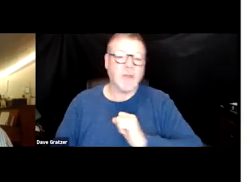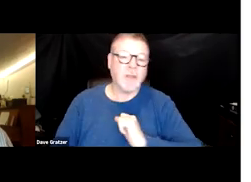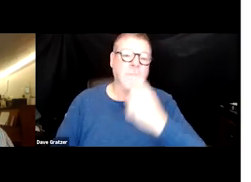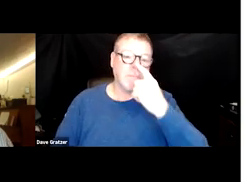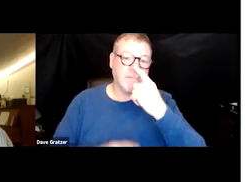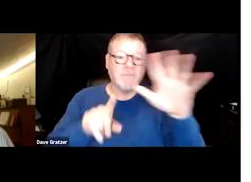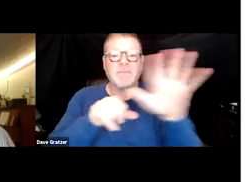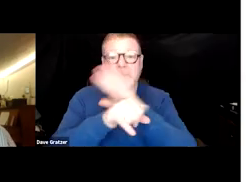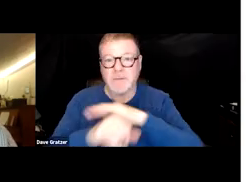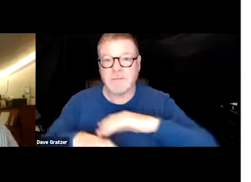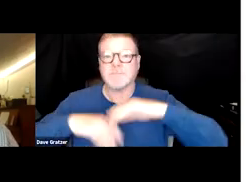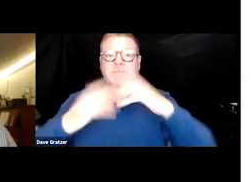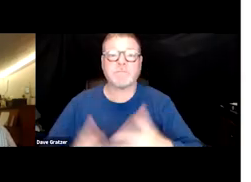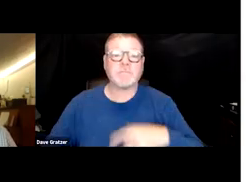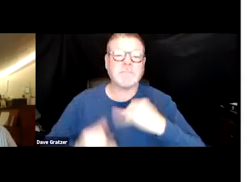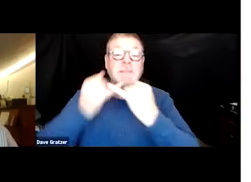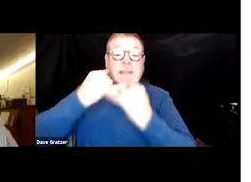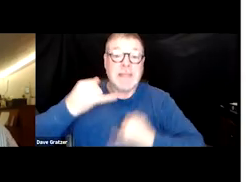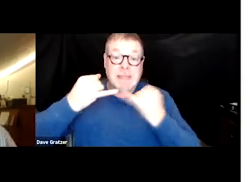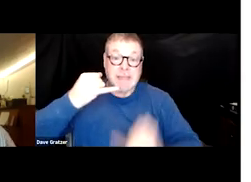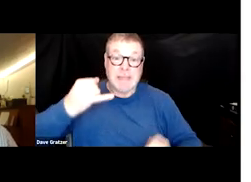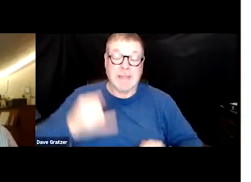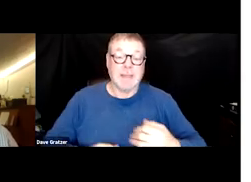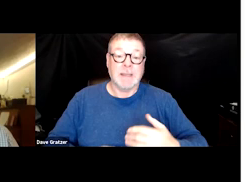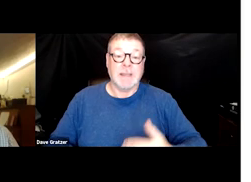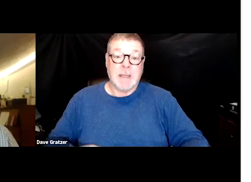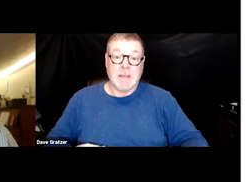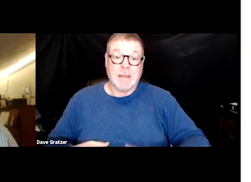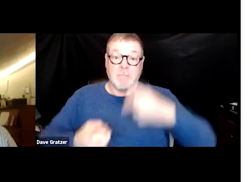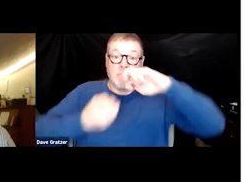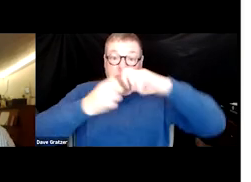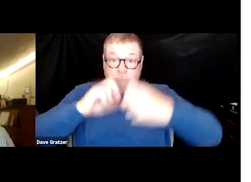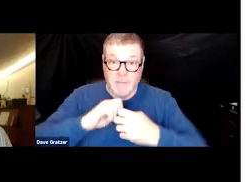If you have gastrointestinal or stomach symptoms or gastroenteritis,